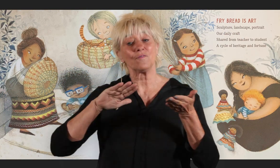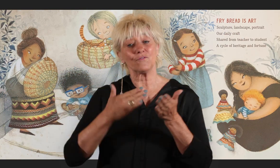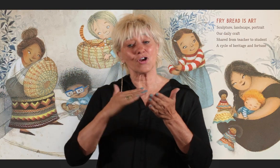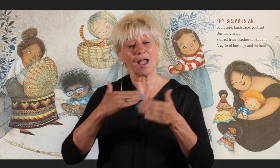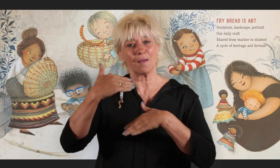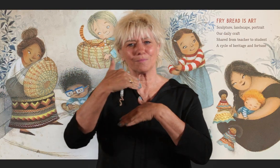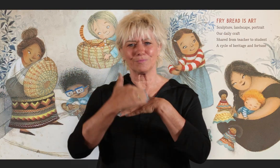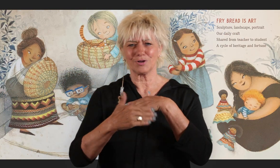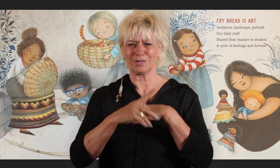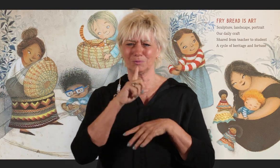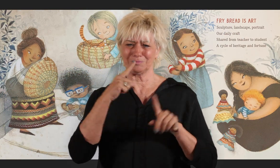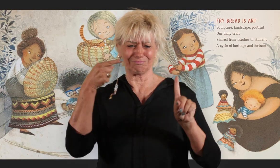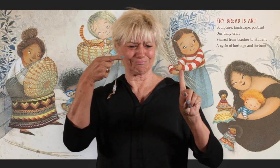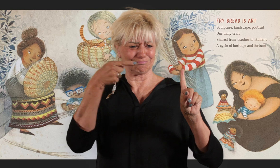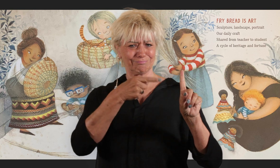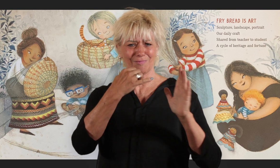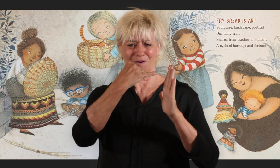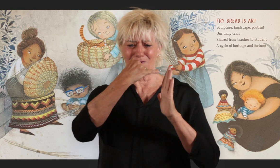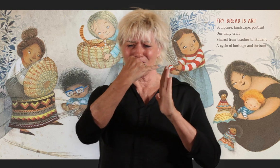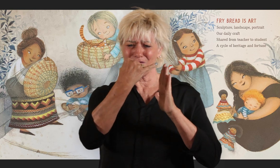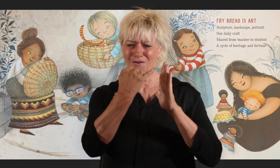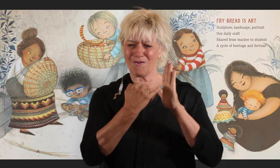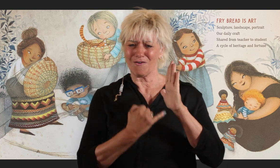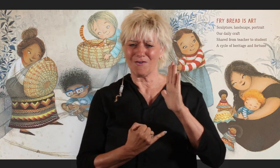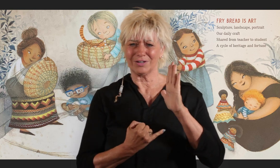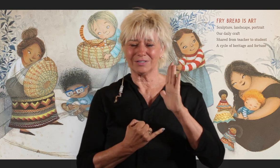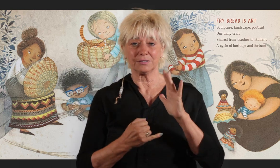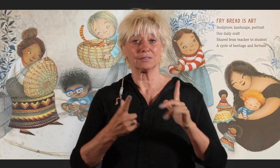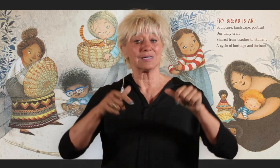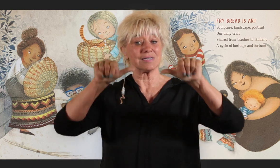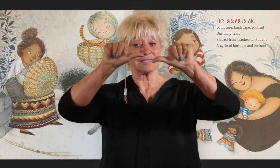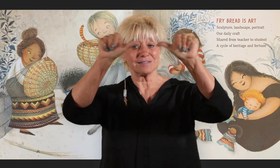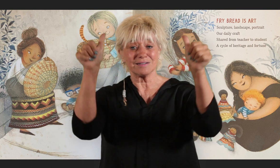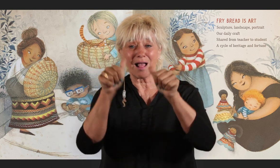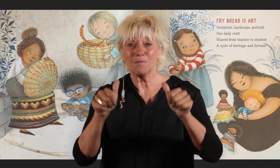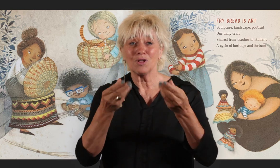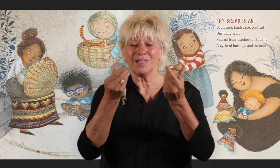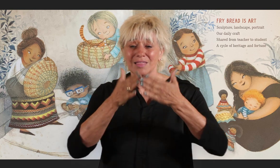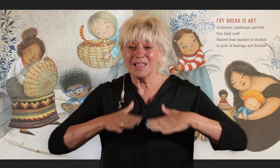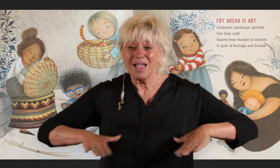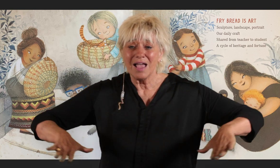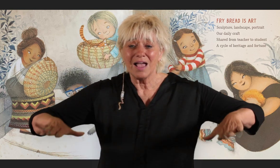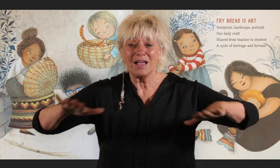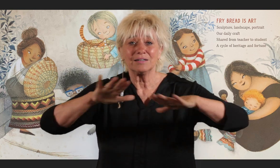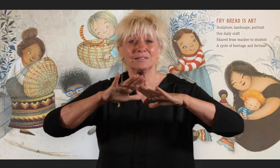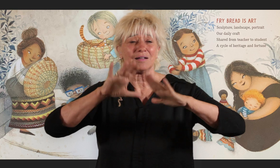Fry bread is art Sculpture, landscape,